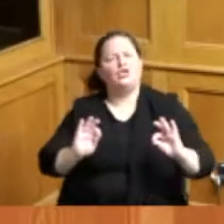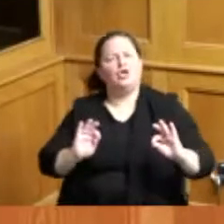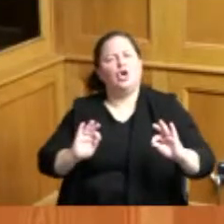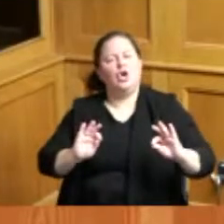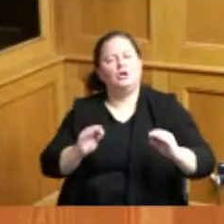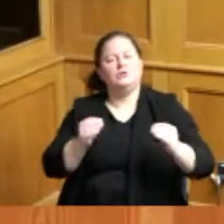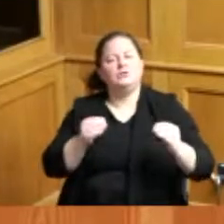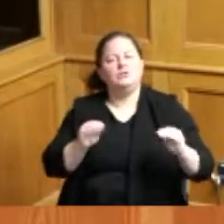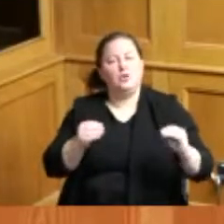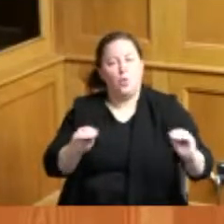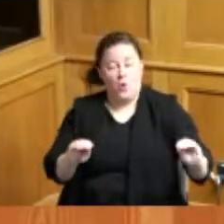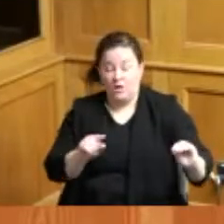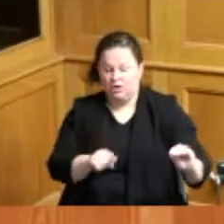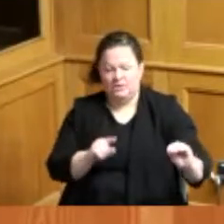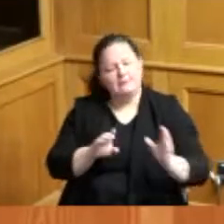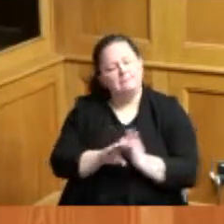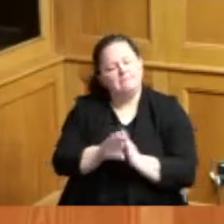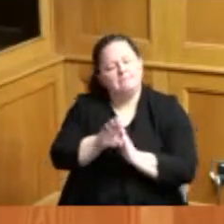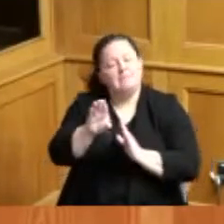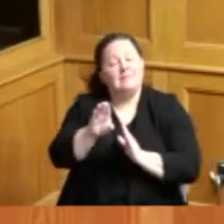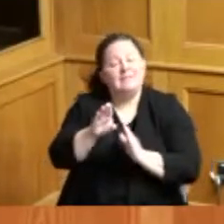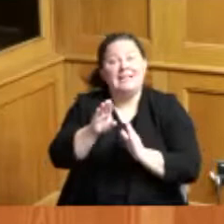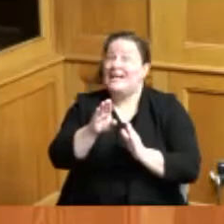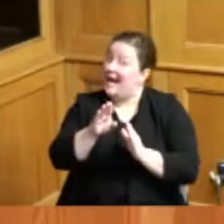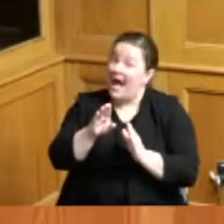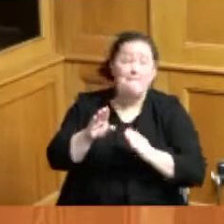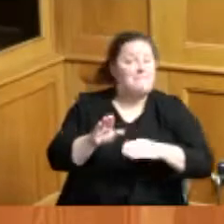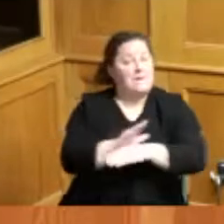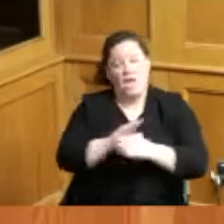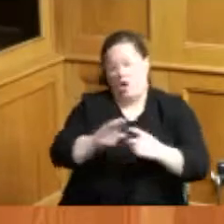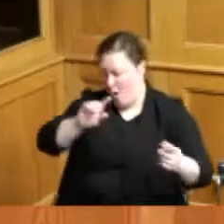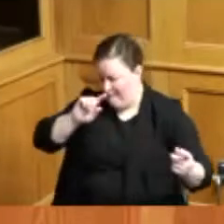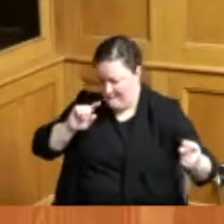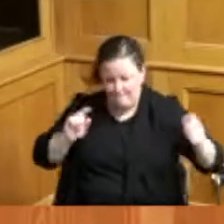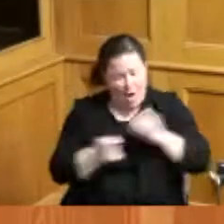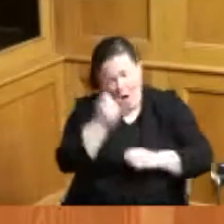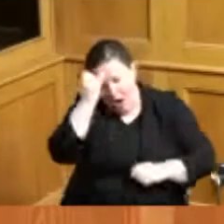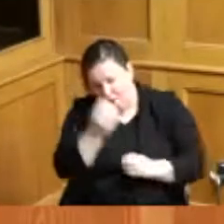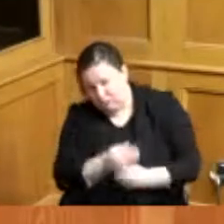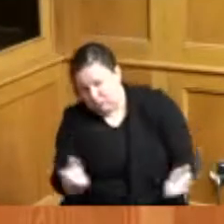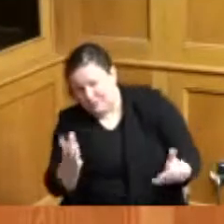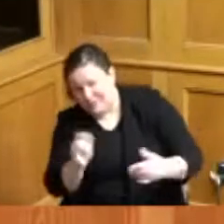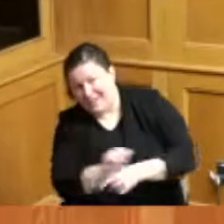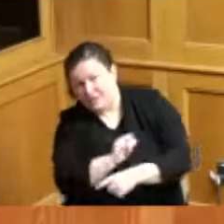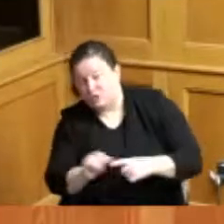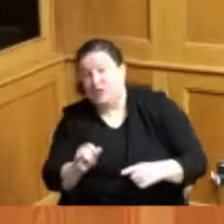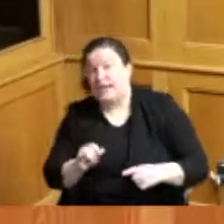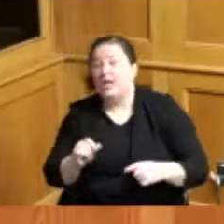with an industry changing idea that brought more urban residents with limited space into her store